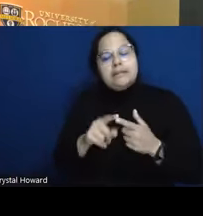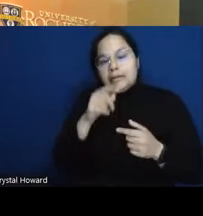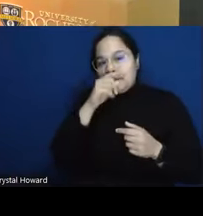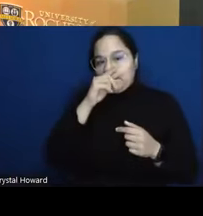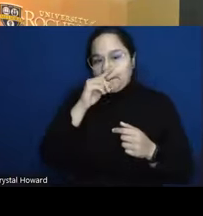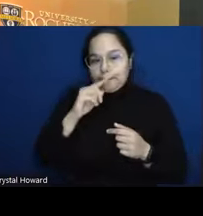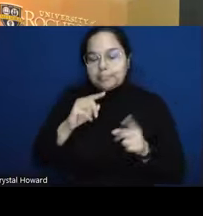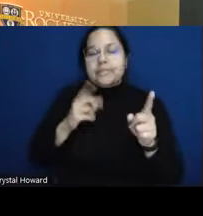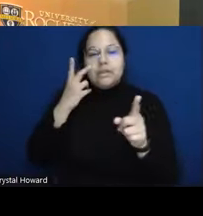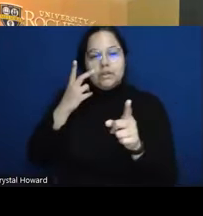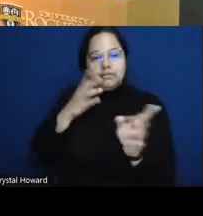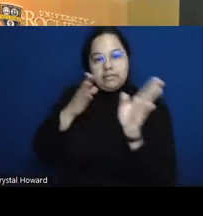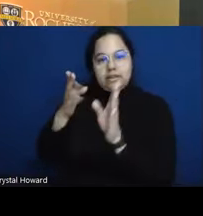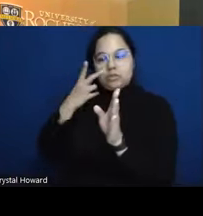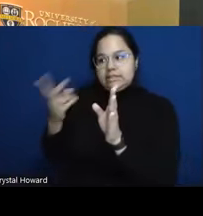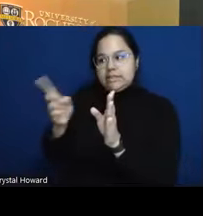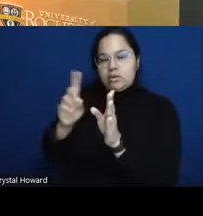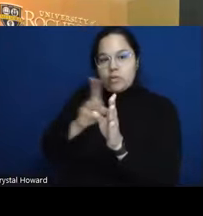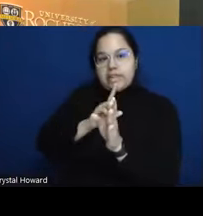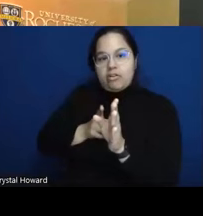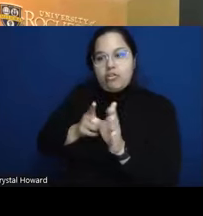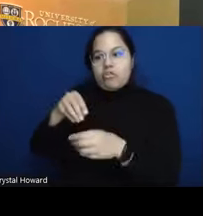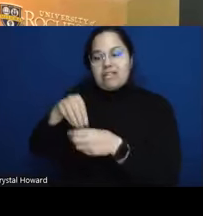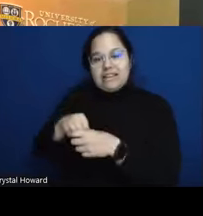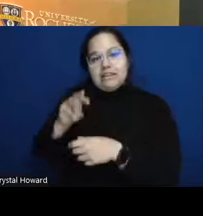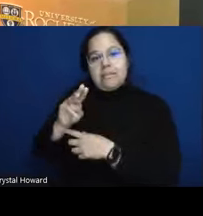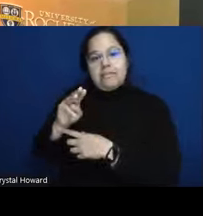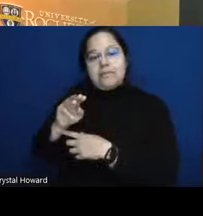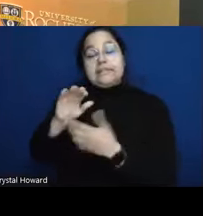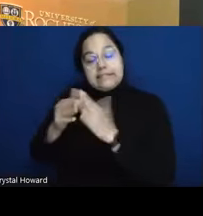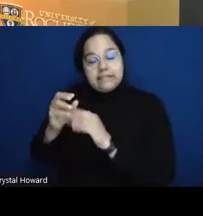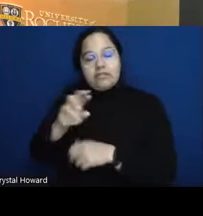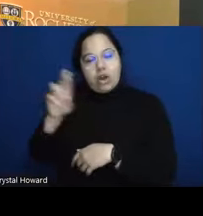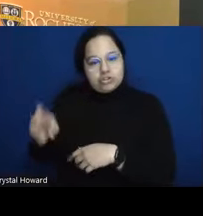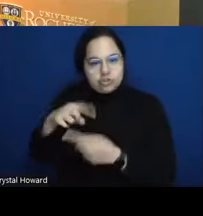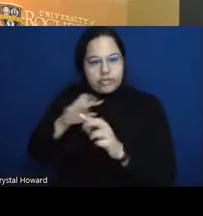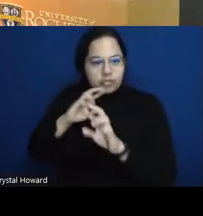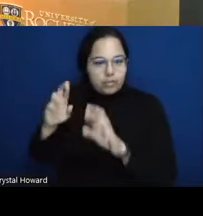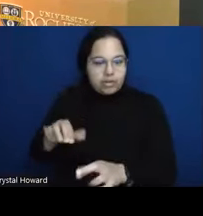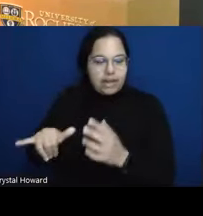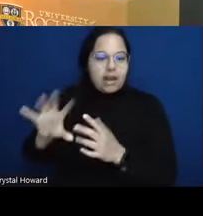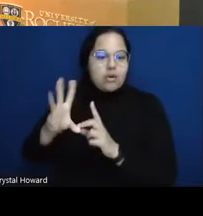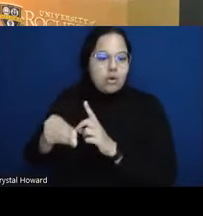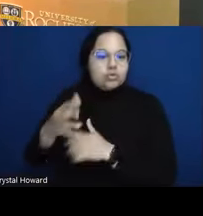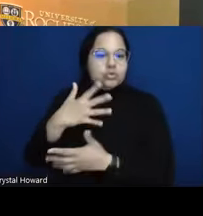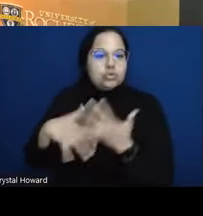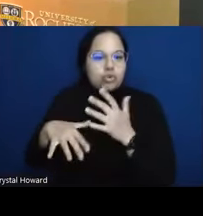when they reported a cultural social activity we can see uh how uh much uh thored belonging they